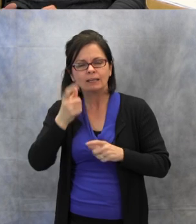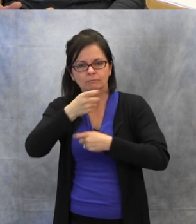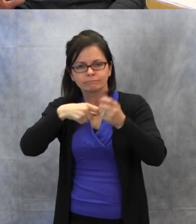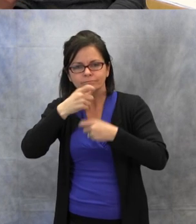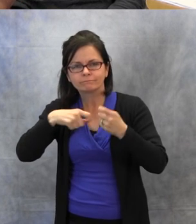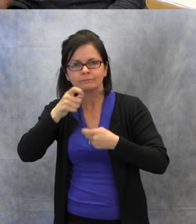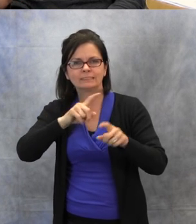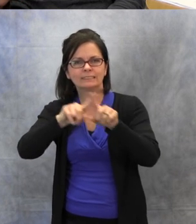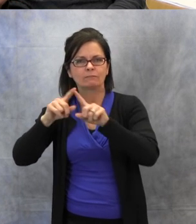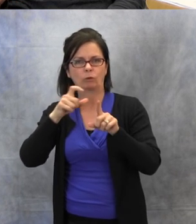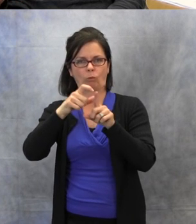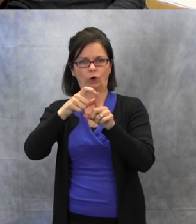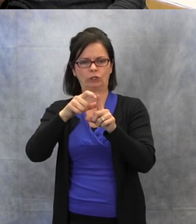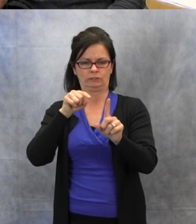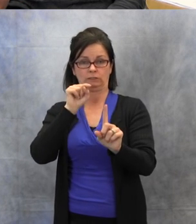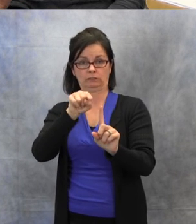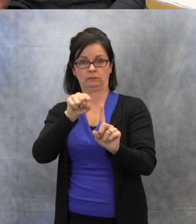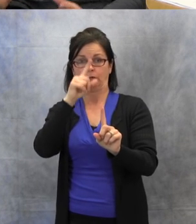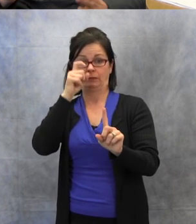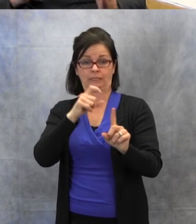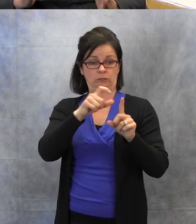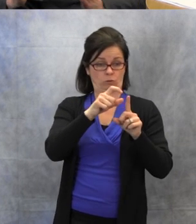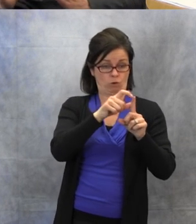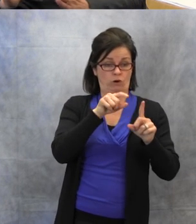has different speech sounds that are better for them